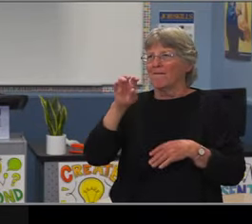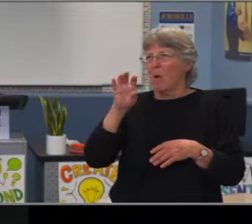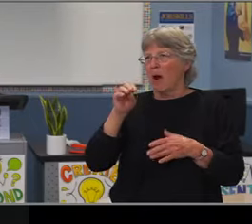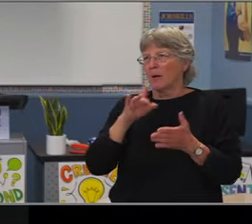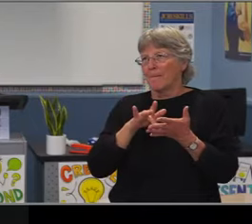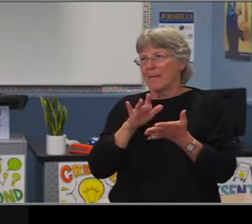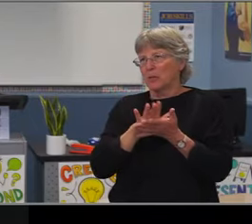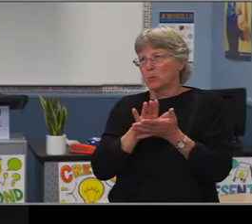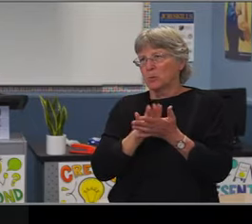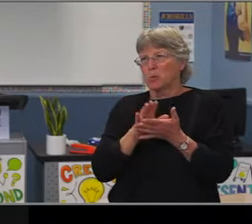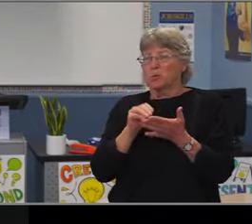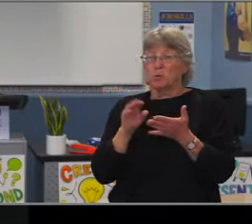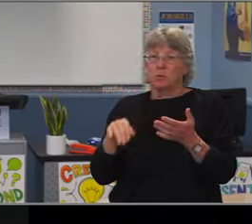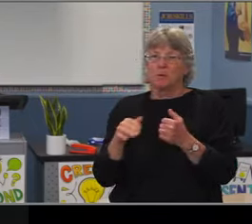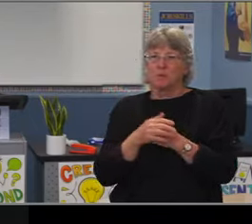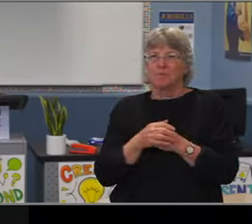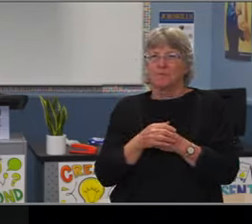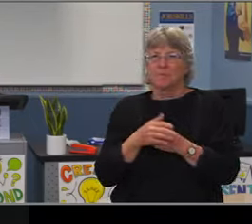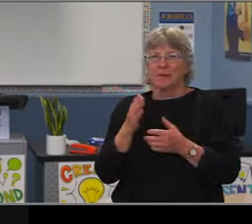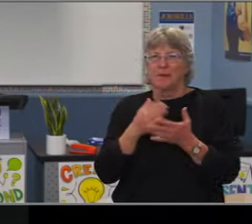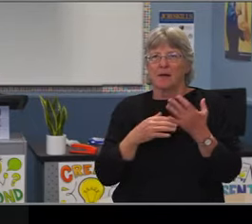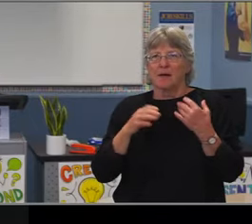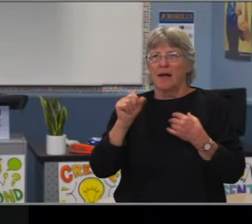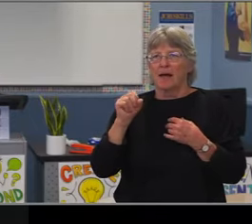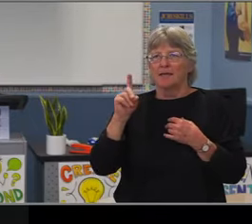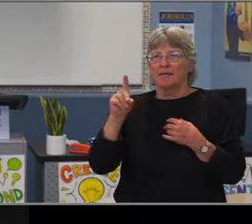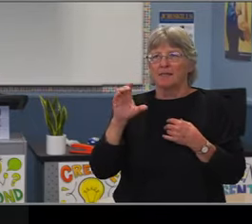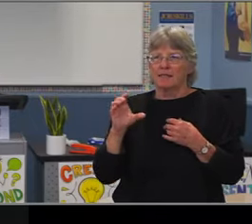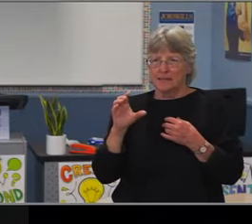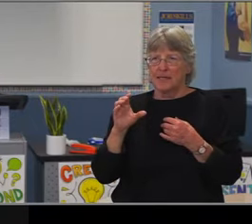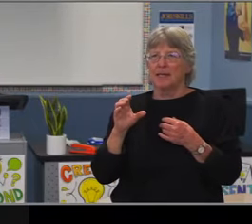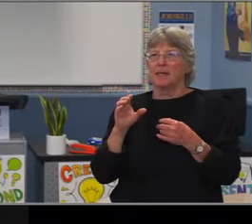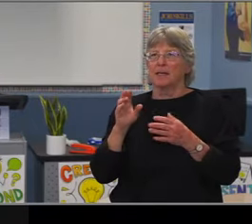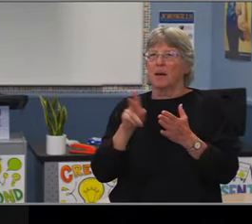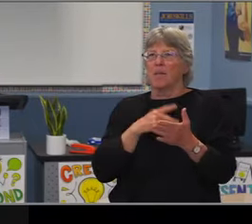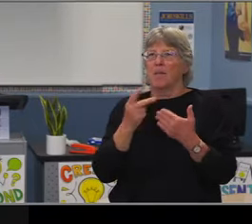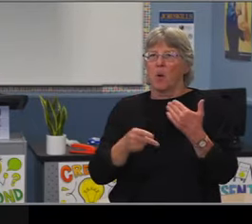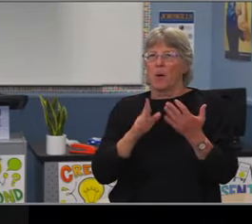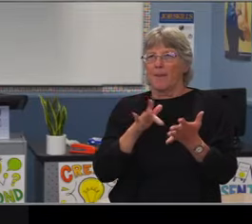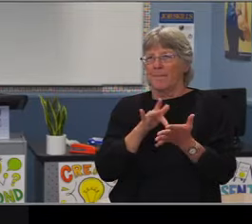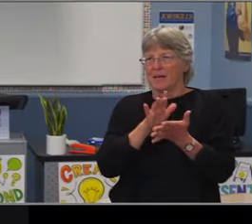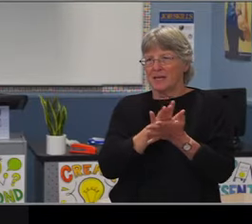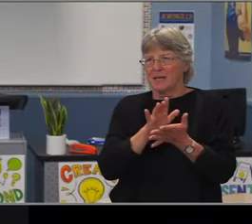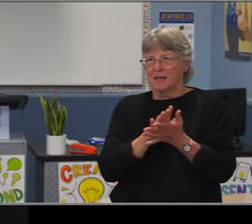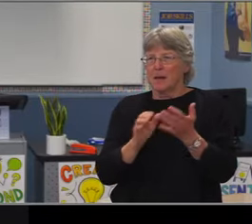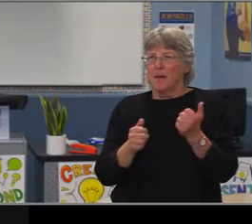Muir generally over has more students interested in their middle school program.